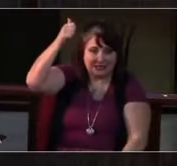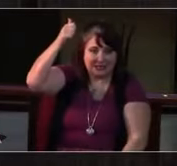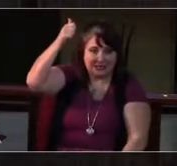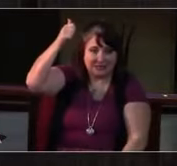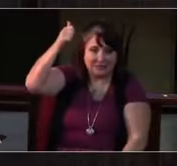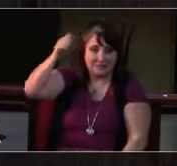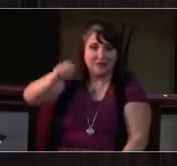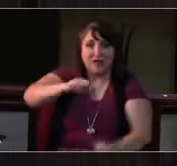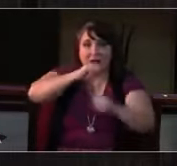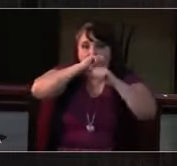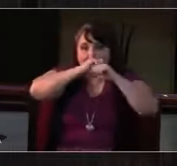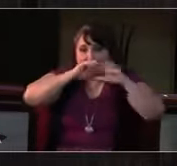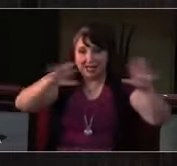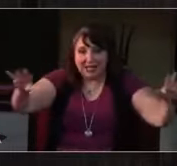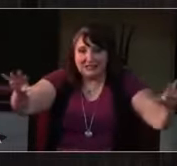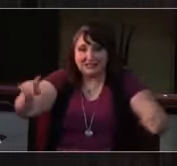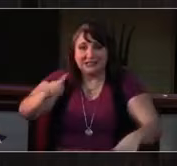and join their unending hymn.